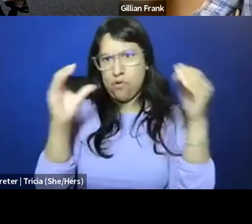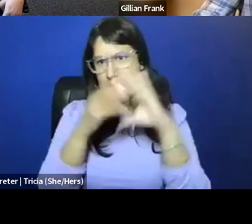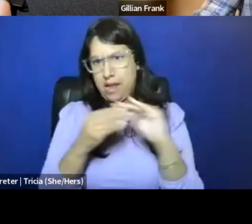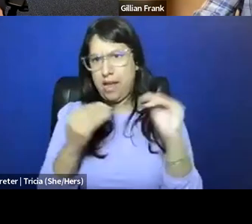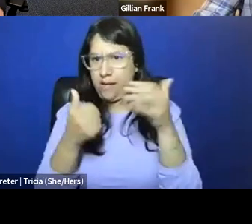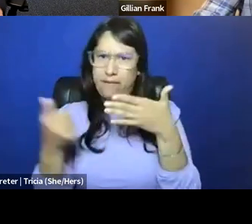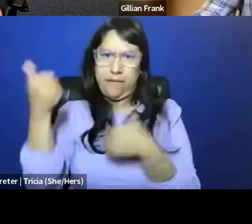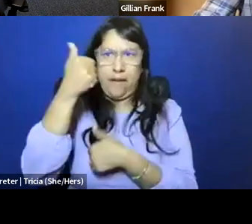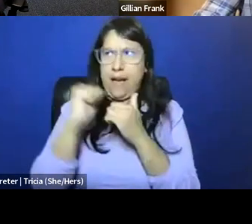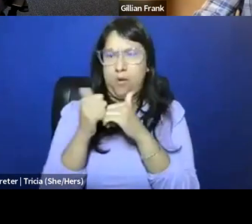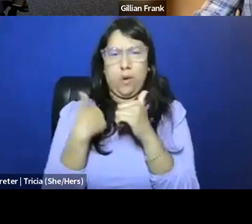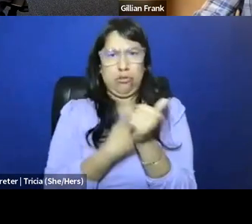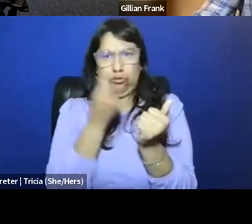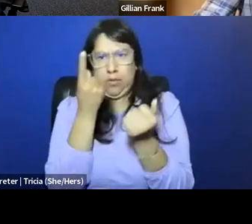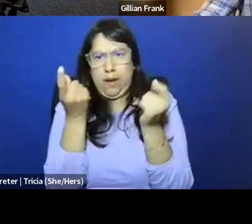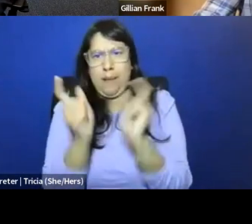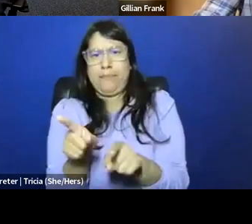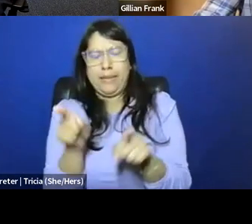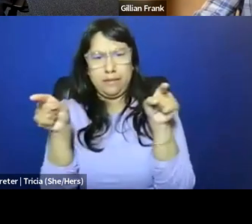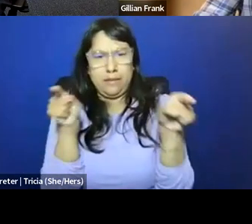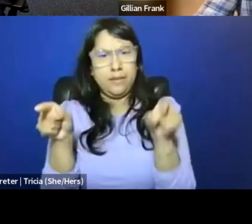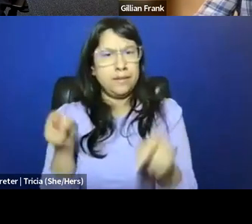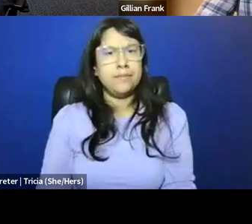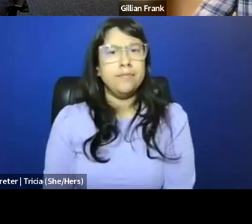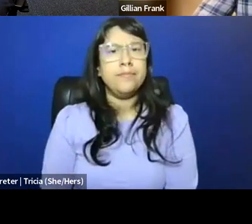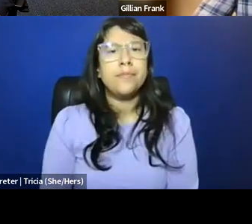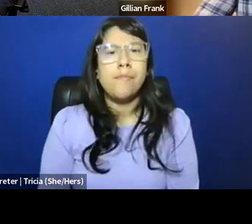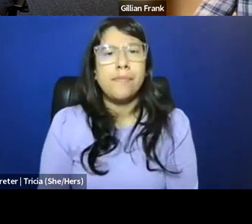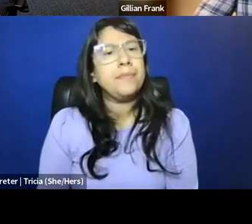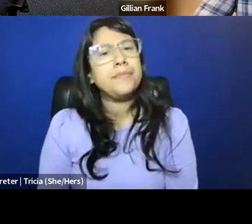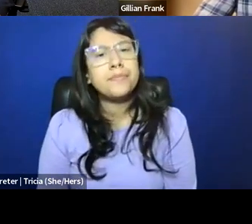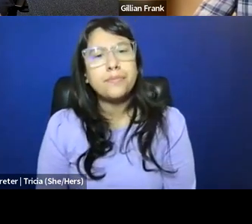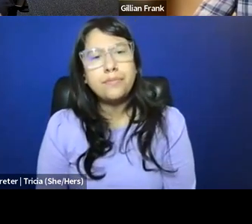that's come to be part of how we understand what happened?